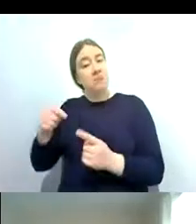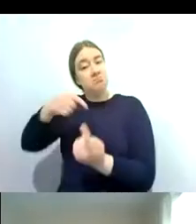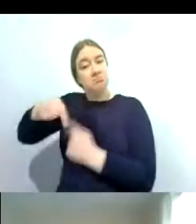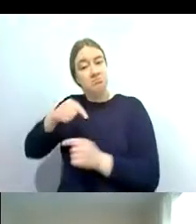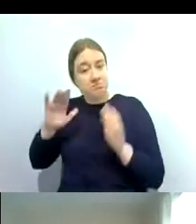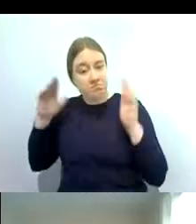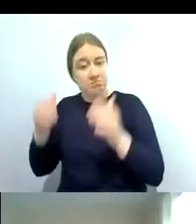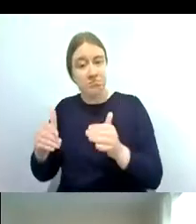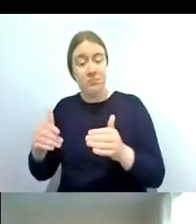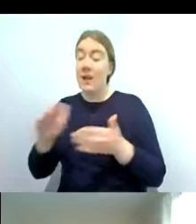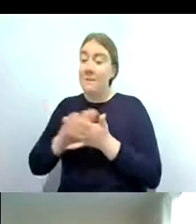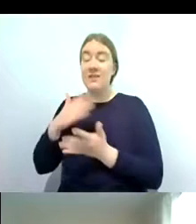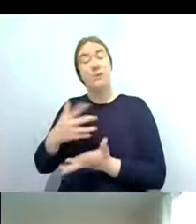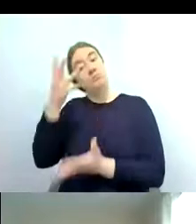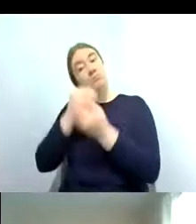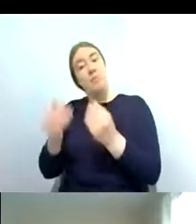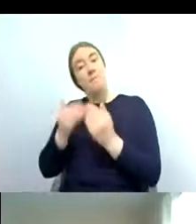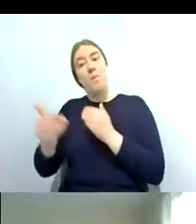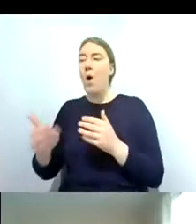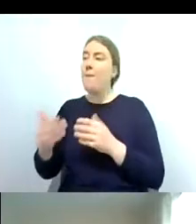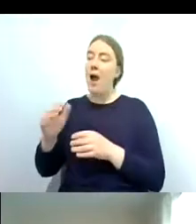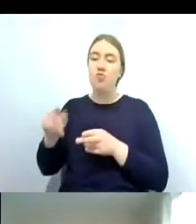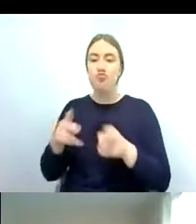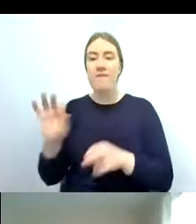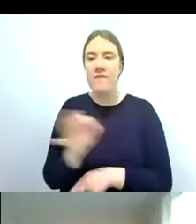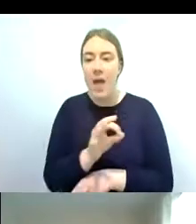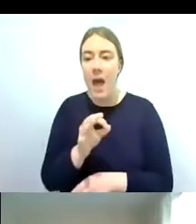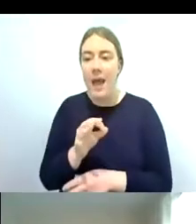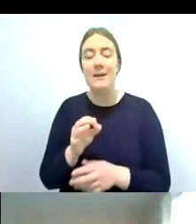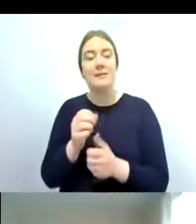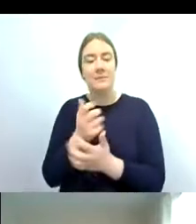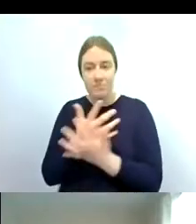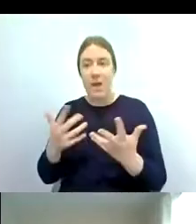understanding of riverfly populations and we can actively conserve river fly habitats